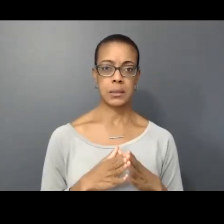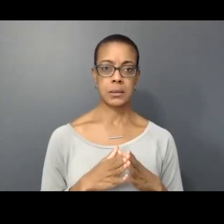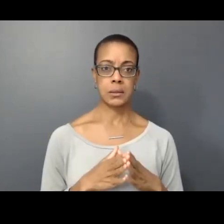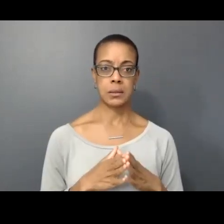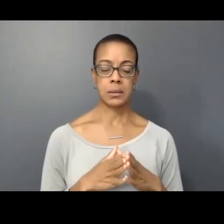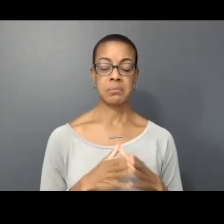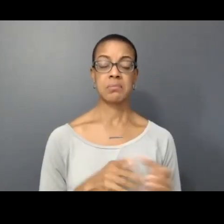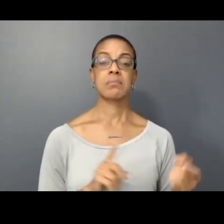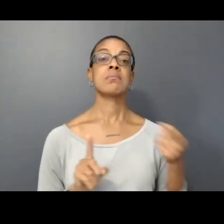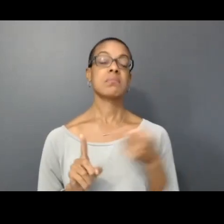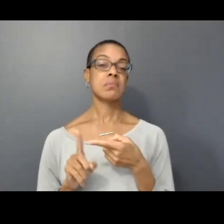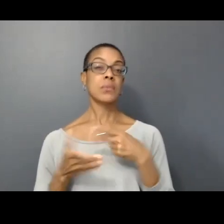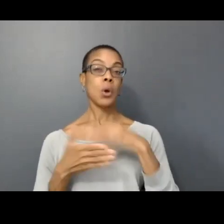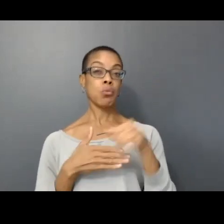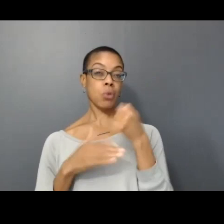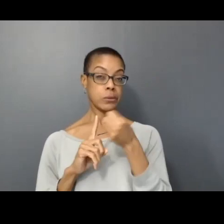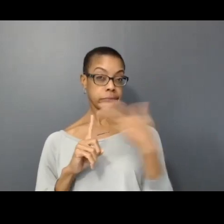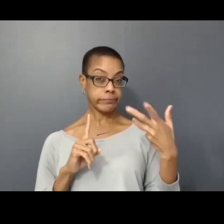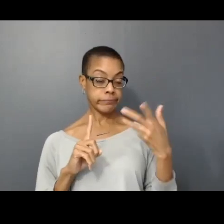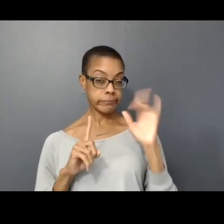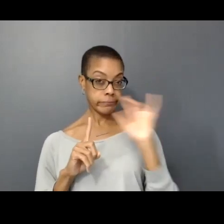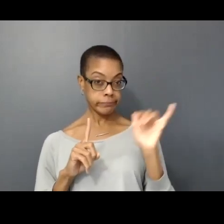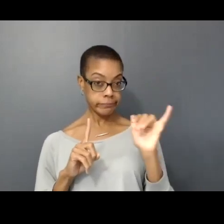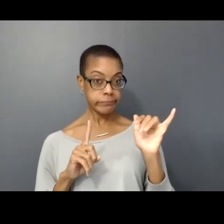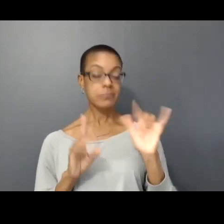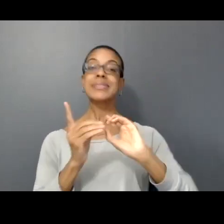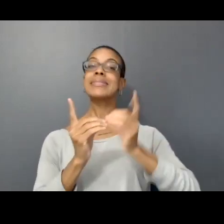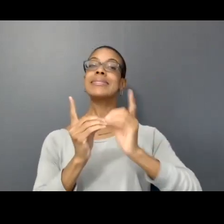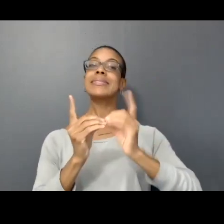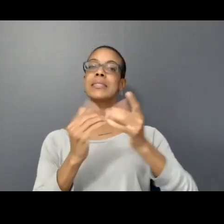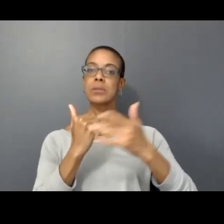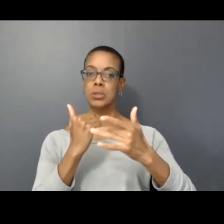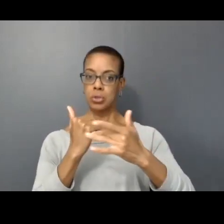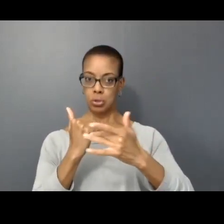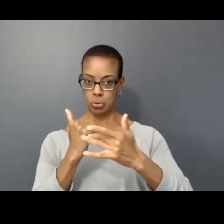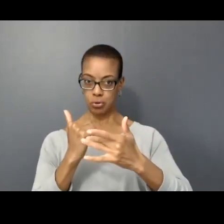A little bit about the project, centered around digital technology looping and real-time manipulation,